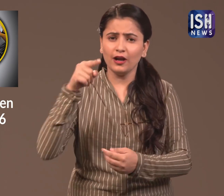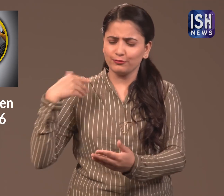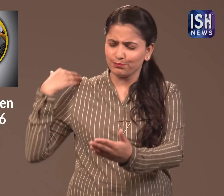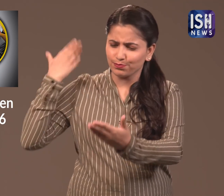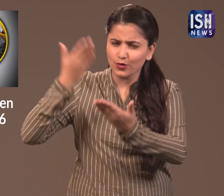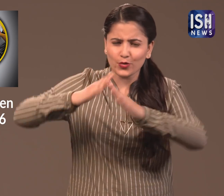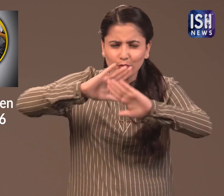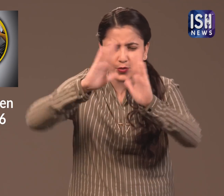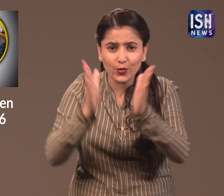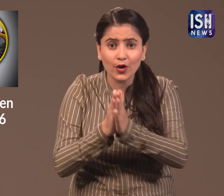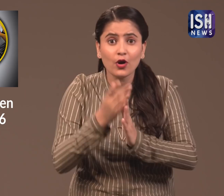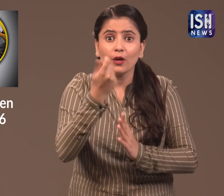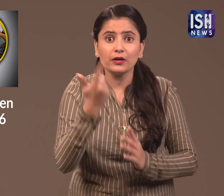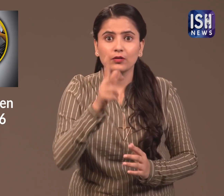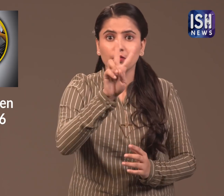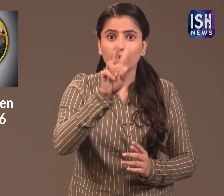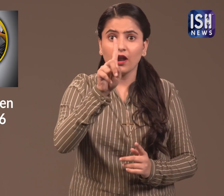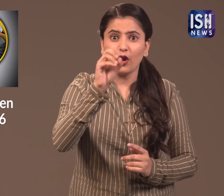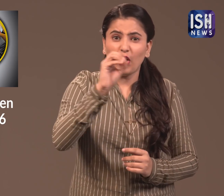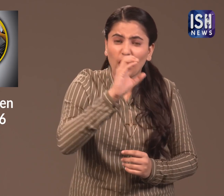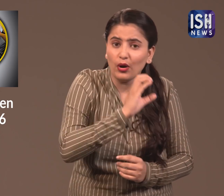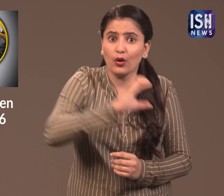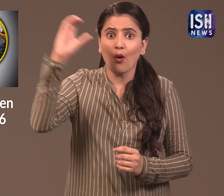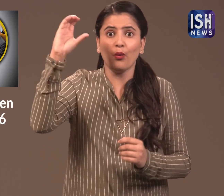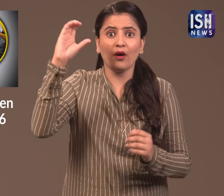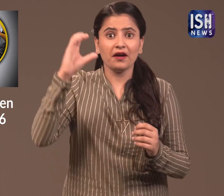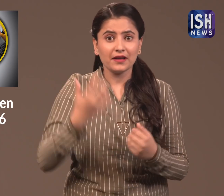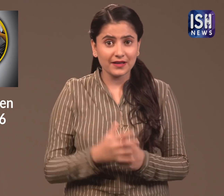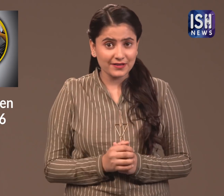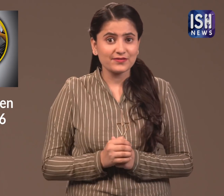Till now they have raised Rs 210 crore.